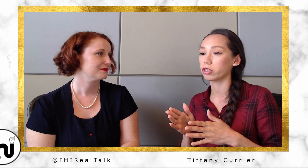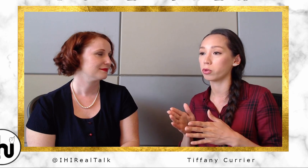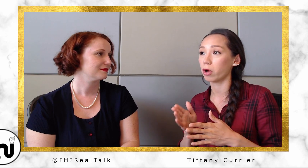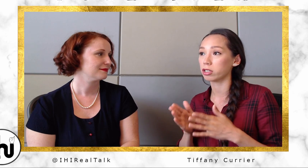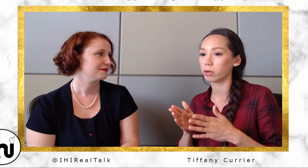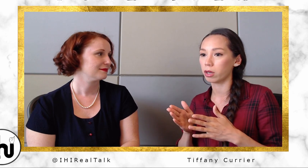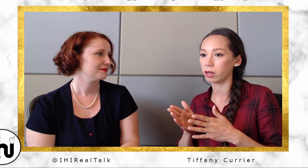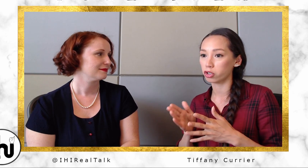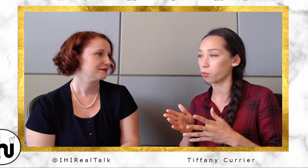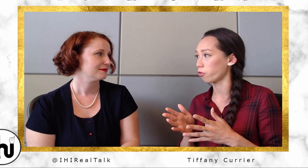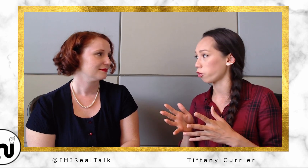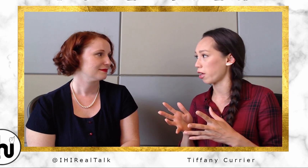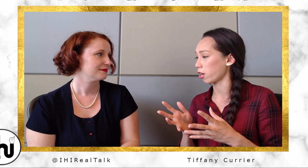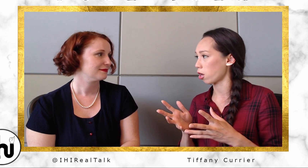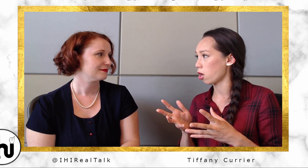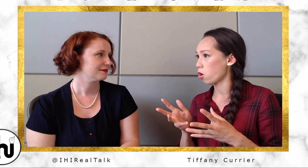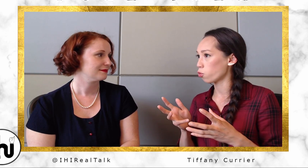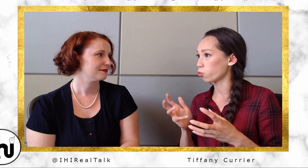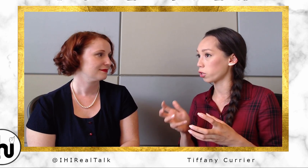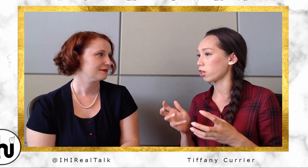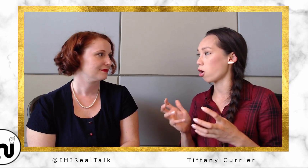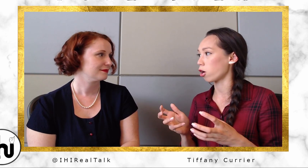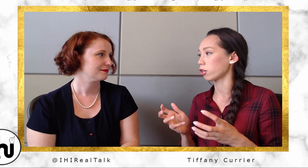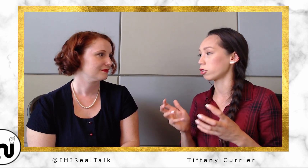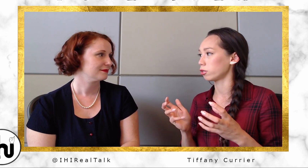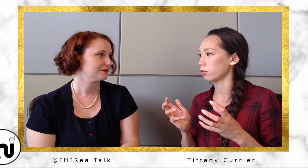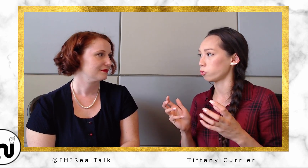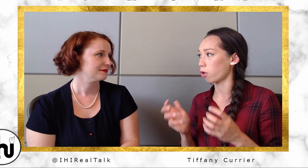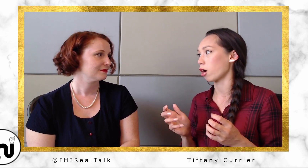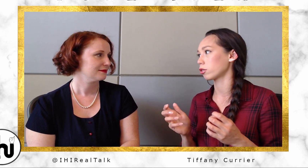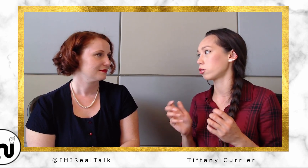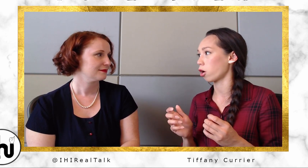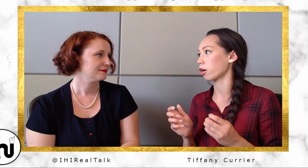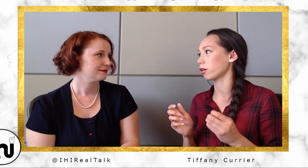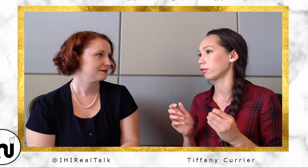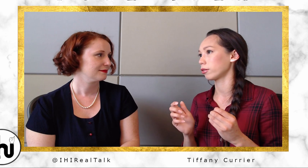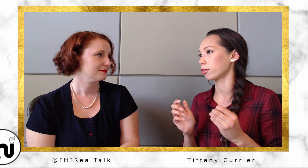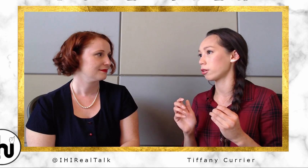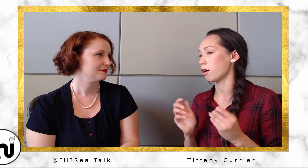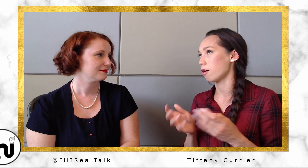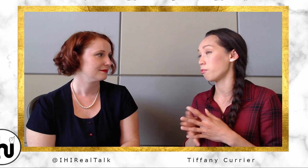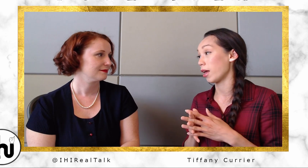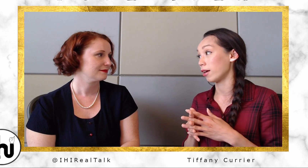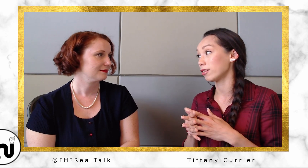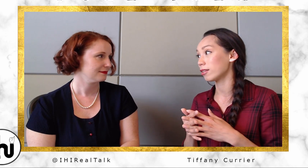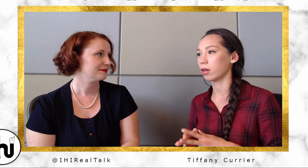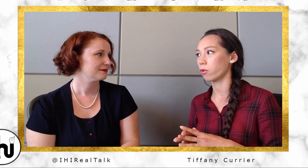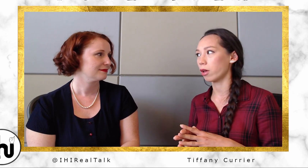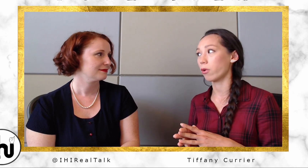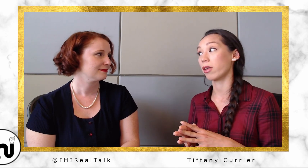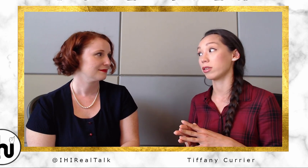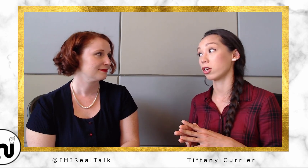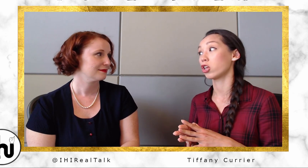possibly interpret for like a really hard rock dark band. Wow, that's a huge